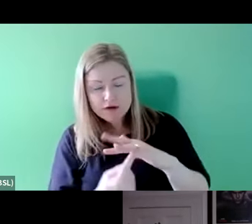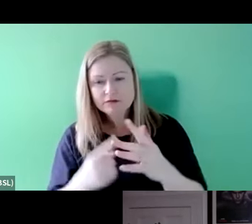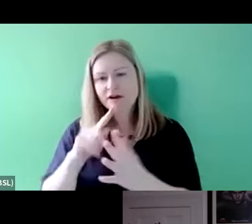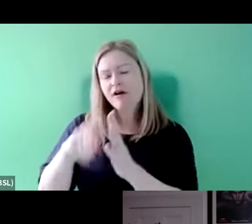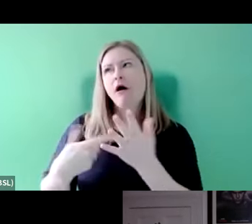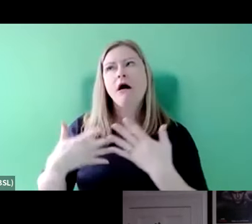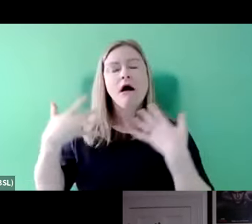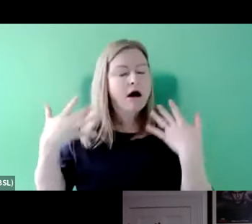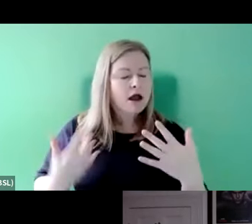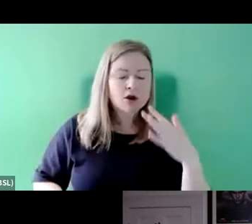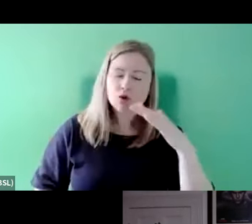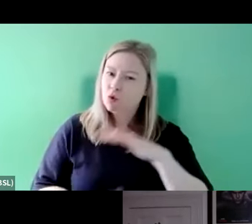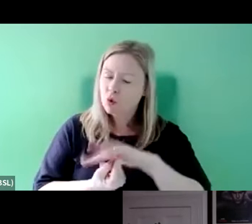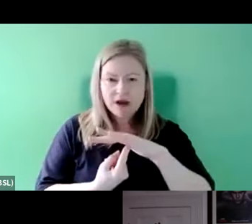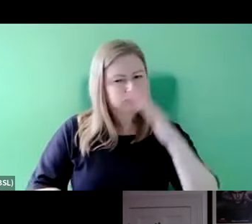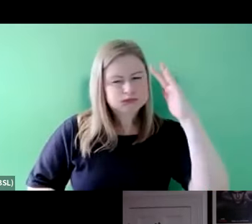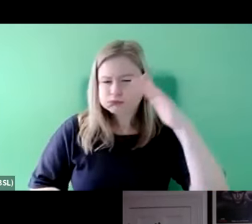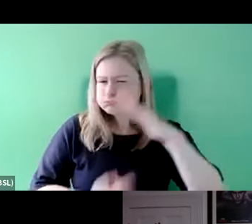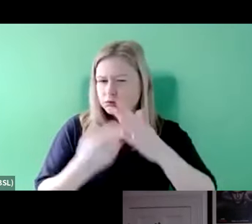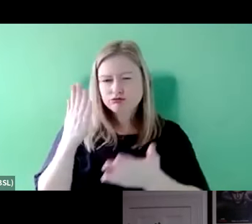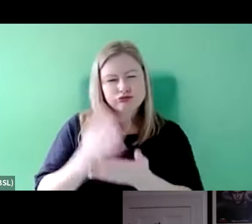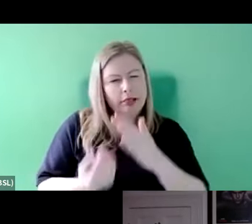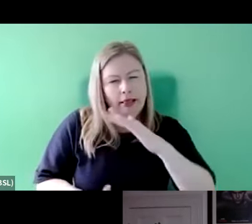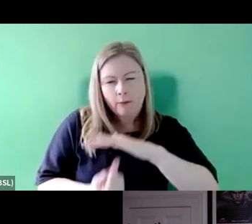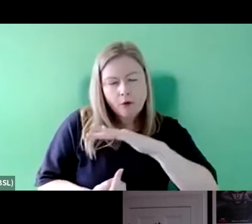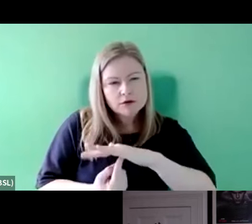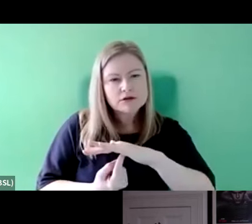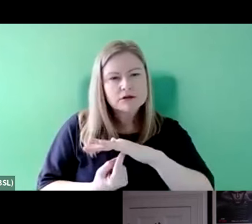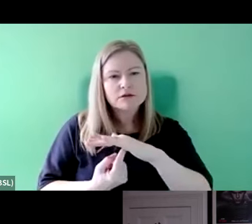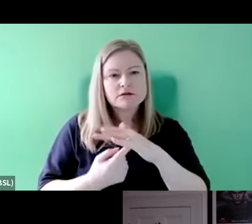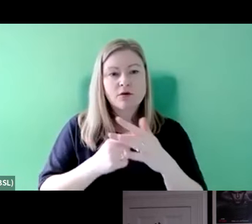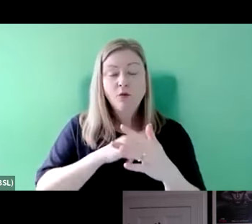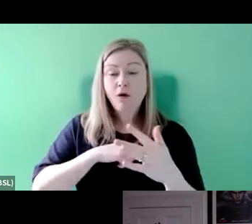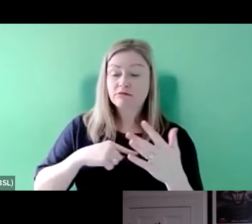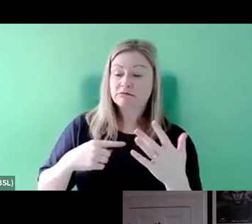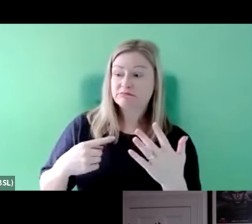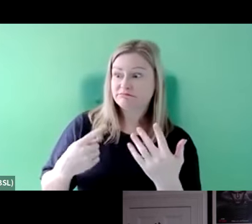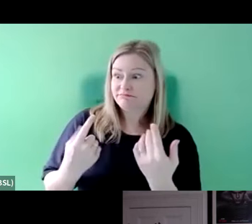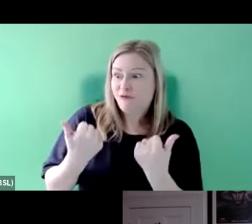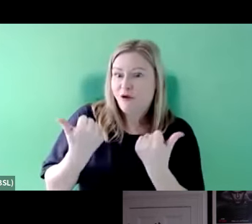Hugely. It's the most important thing. One of the good things about being a writer is we are only